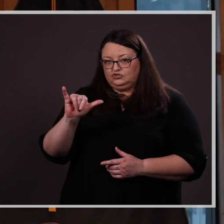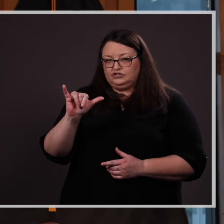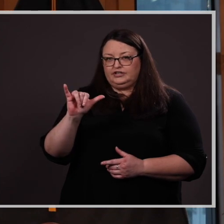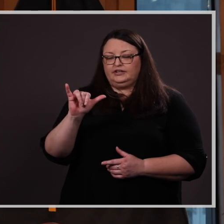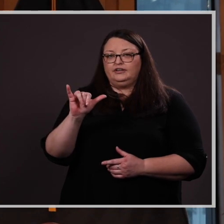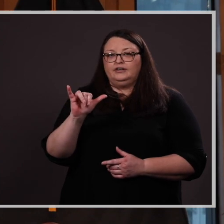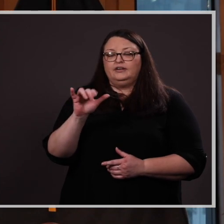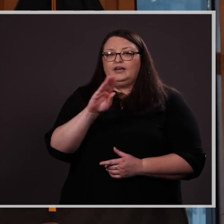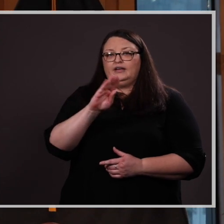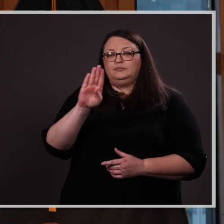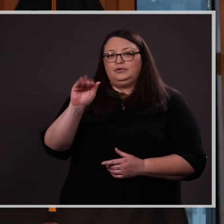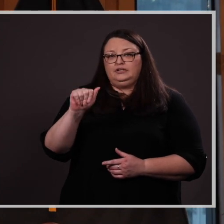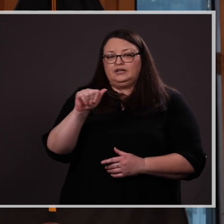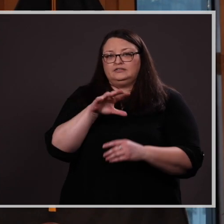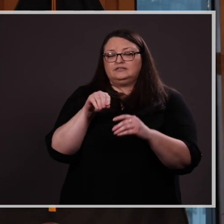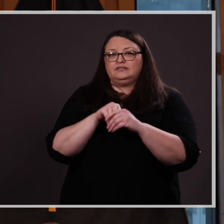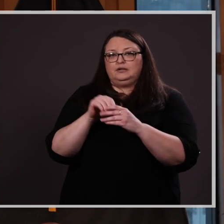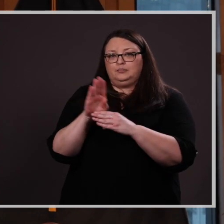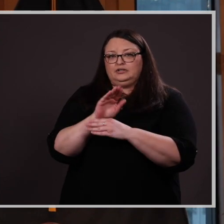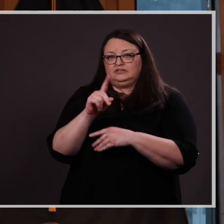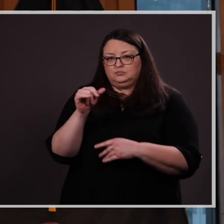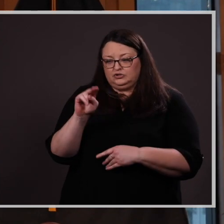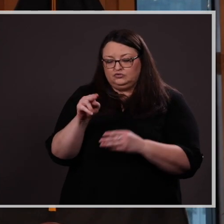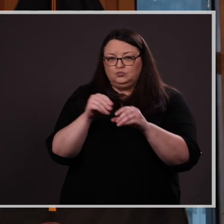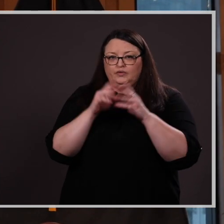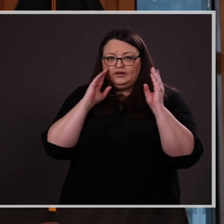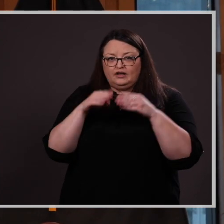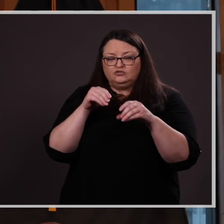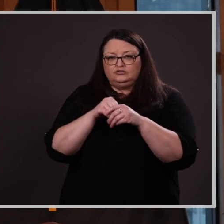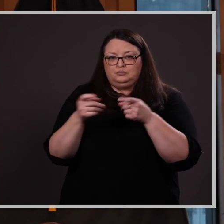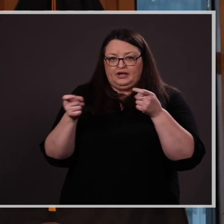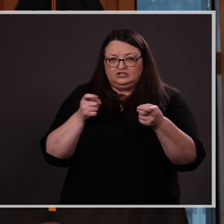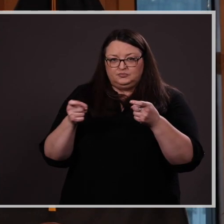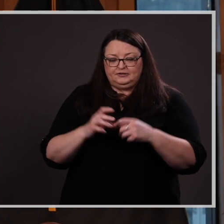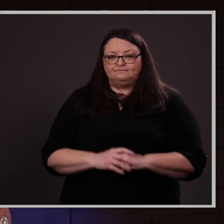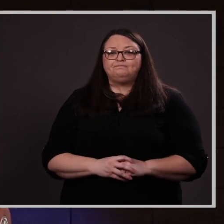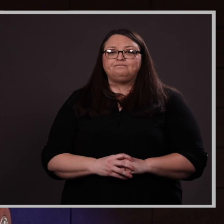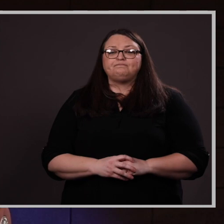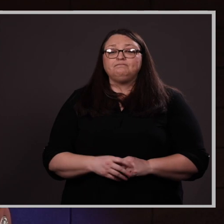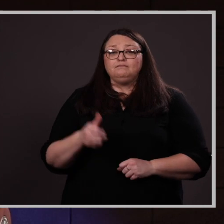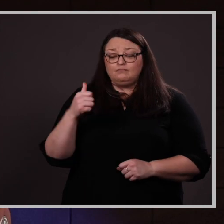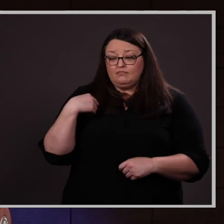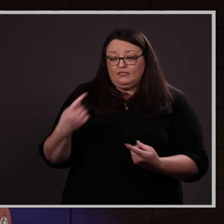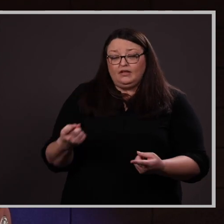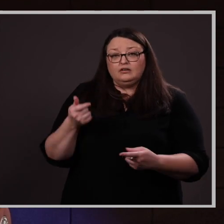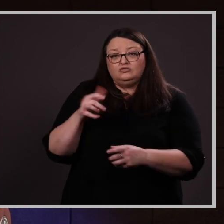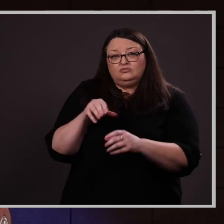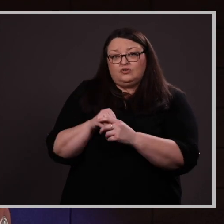a B.S. in Business Administration with a concentration in Management. She has been on the Dean’s